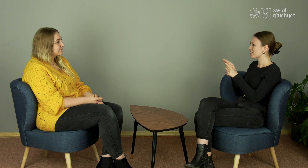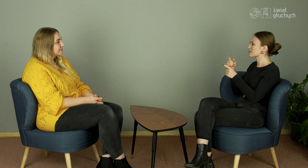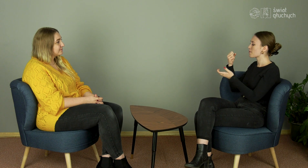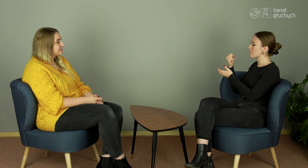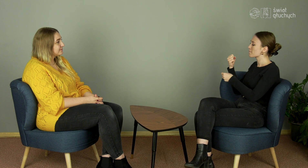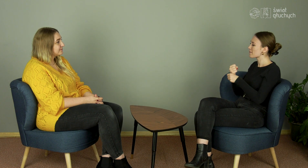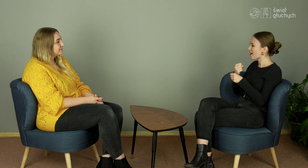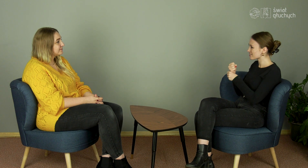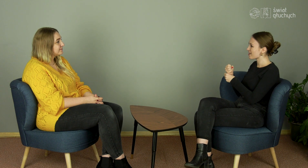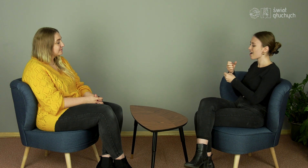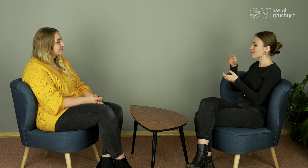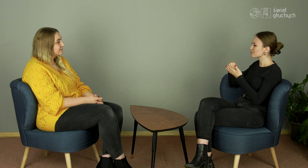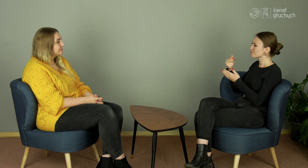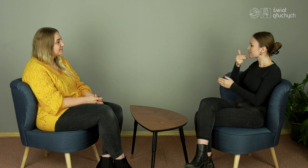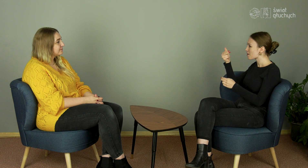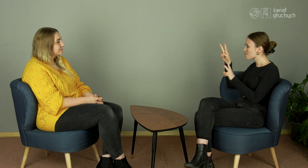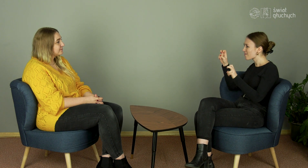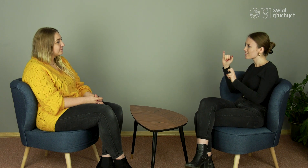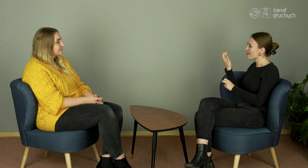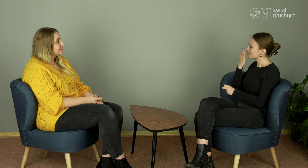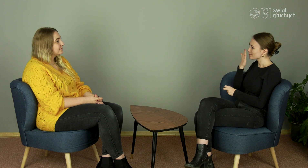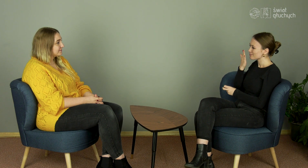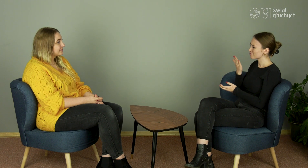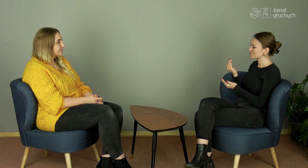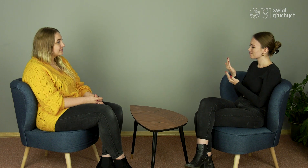and what were the subjects of your dissertations.